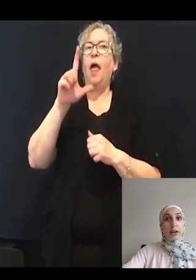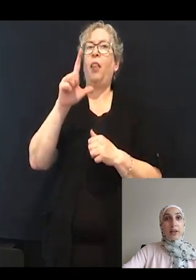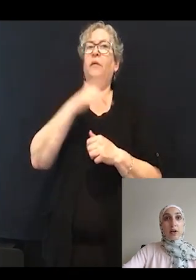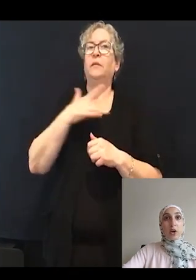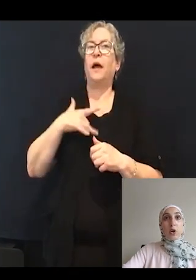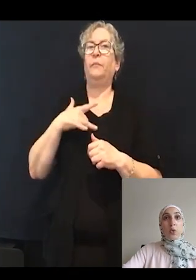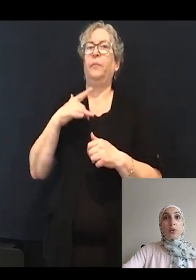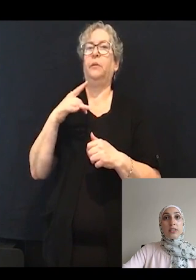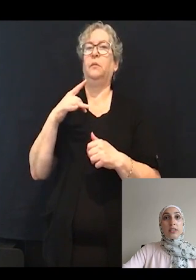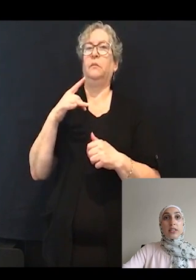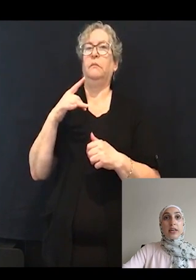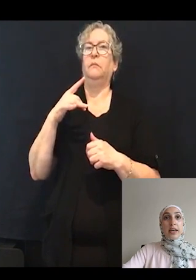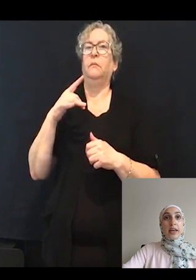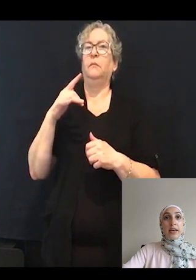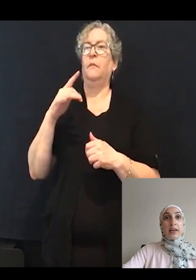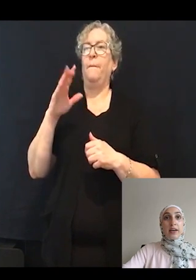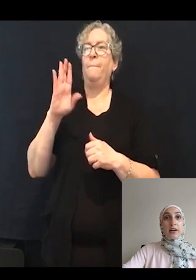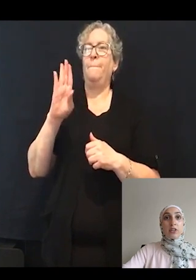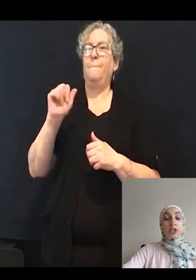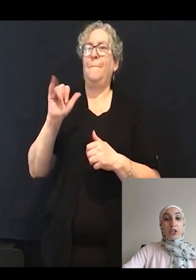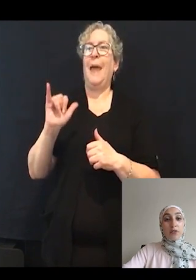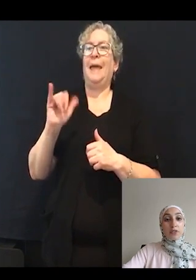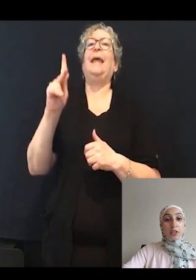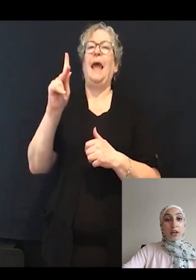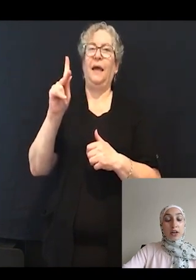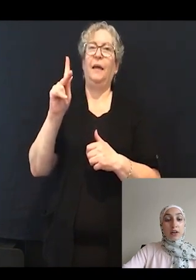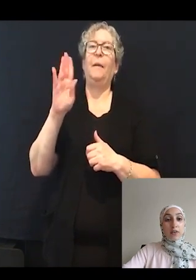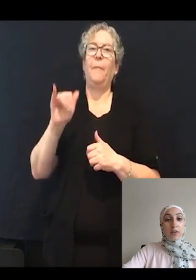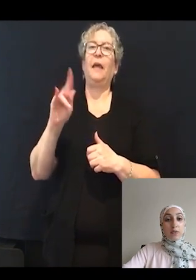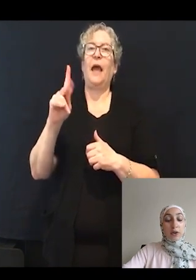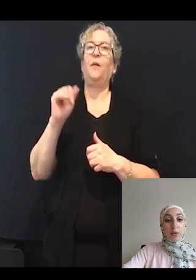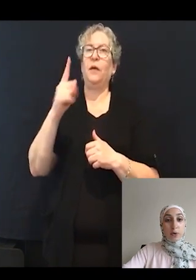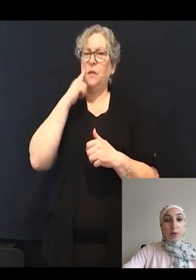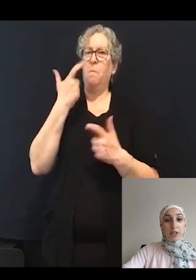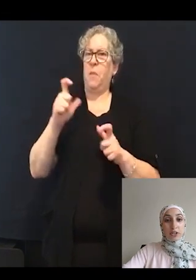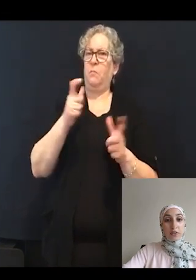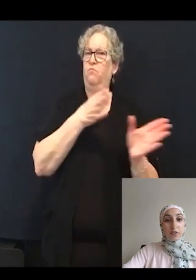we see a shift-- a very robust shift that's pretty much